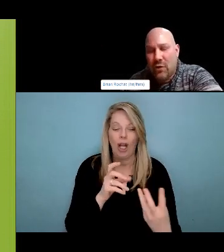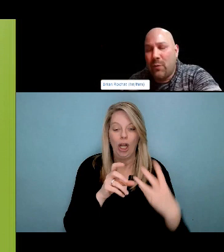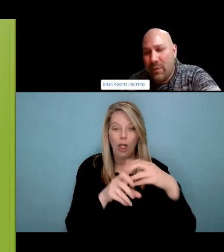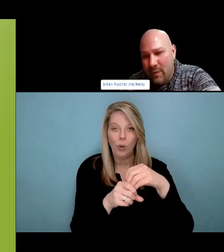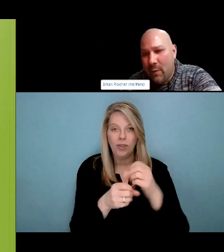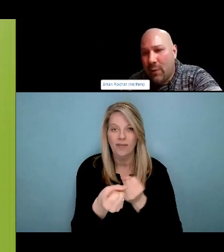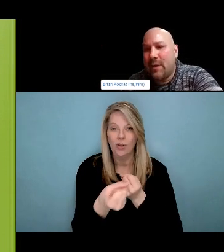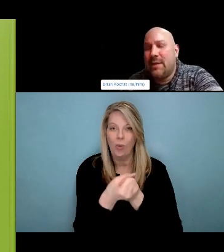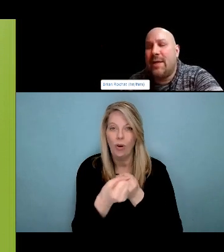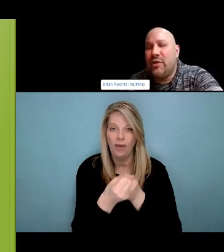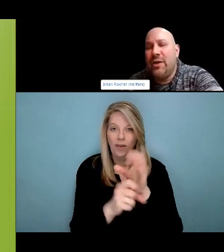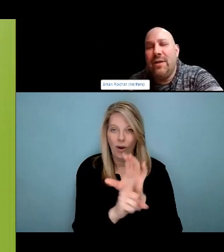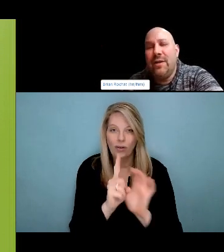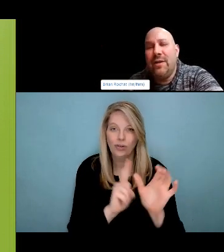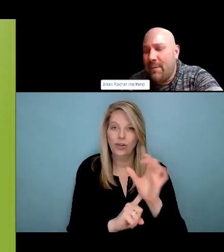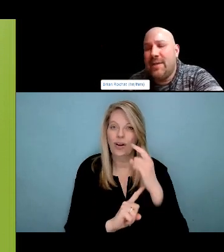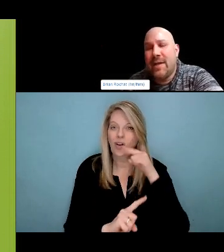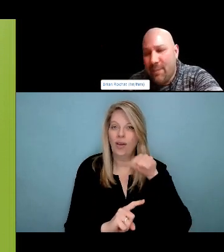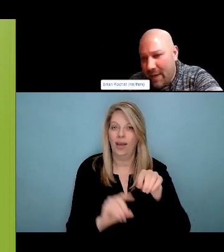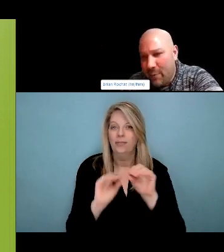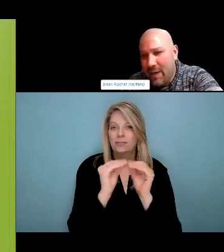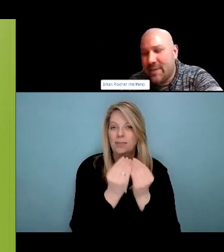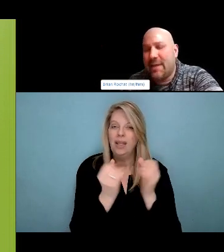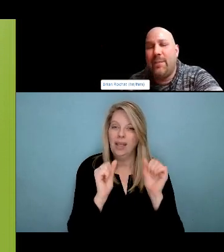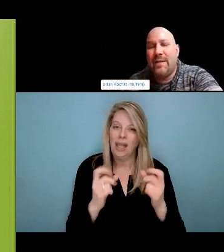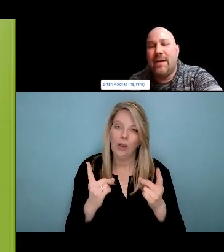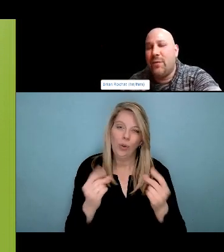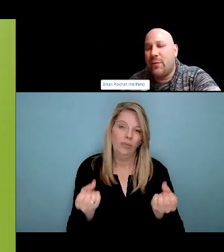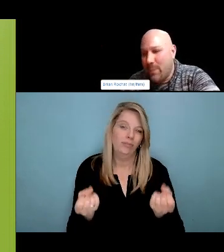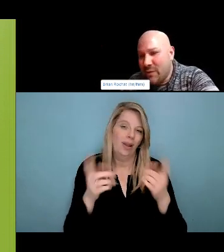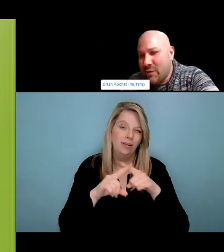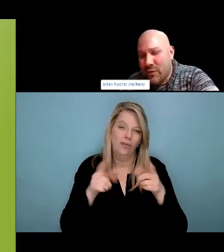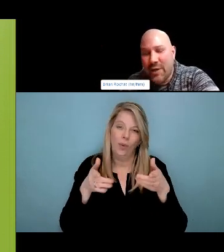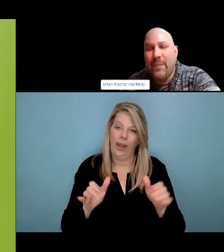Get the support without judgment. Okay, we have another question. So Jessica mentioned